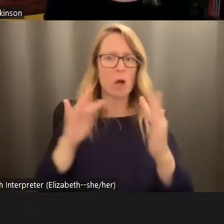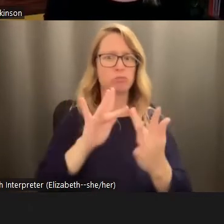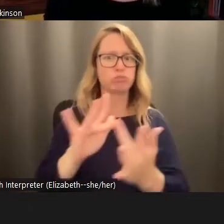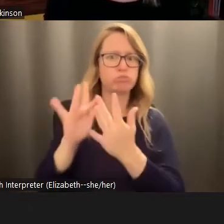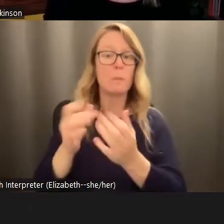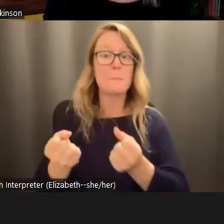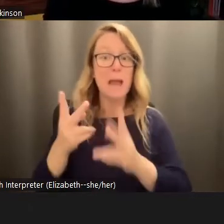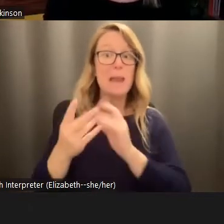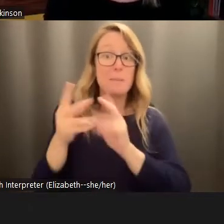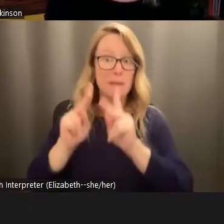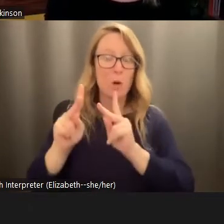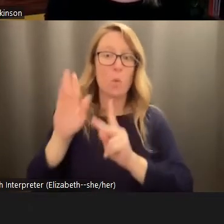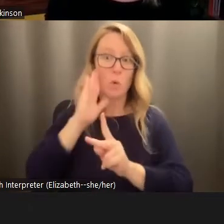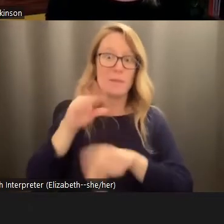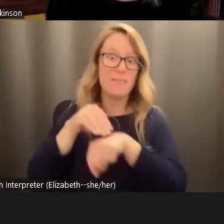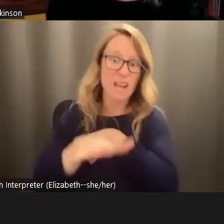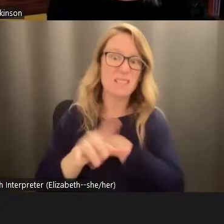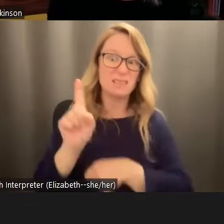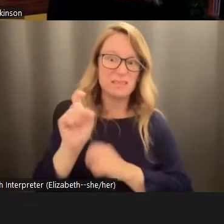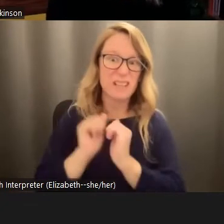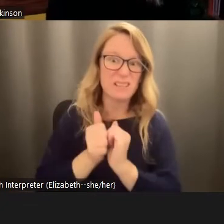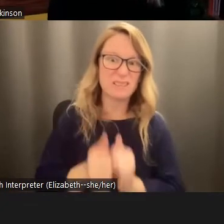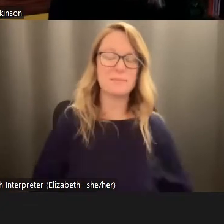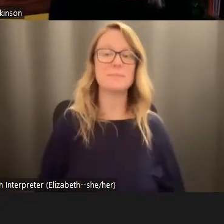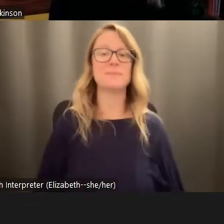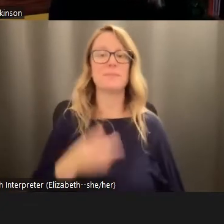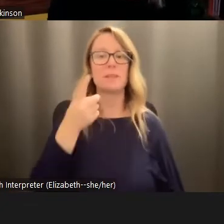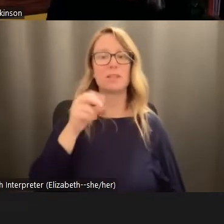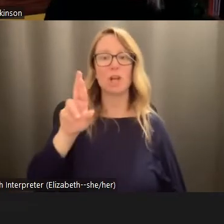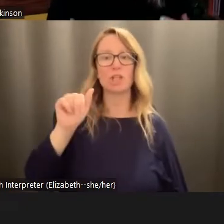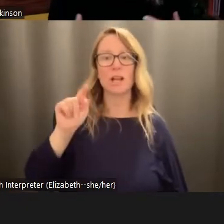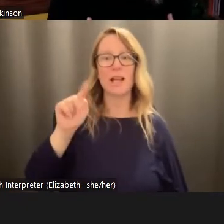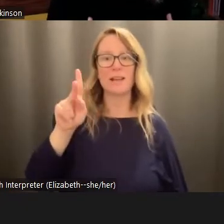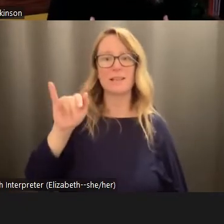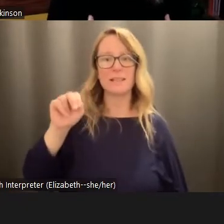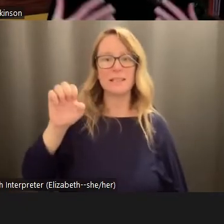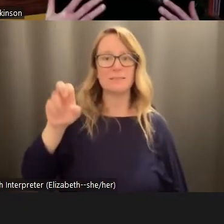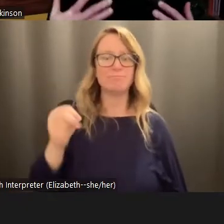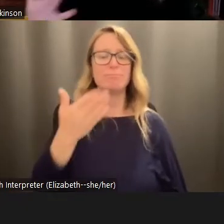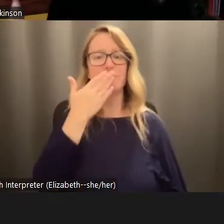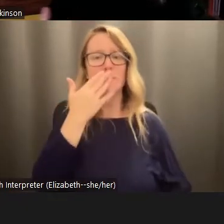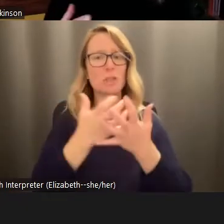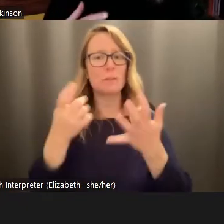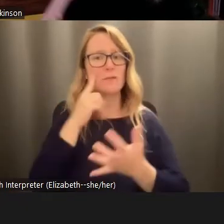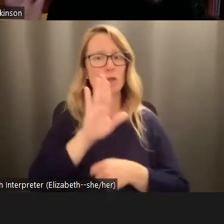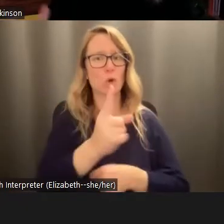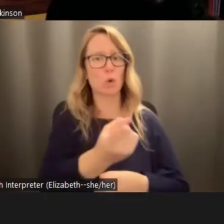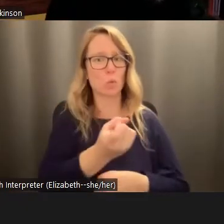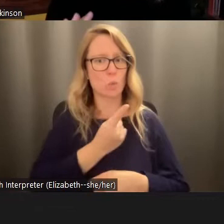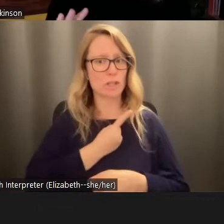be affected by this? Yeah, yeah. And thank you so much for that, that question and that context,